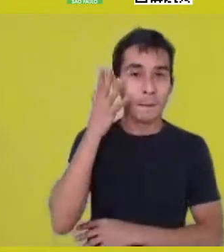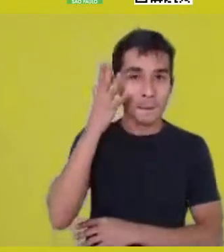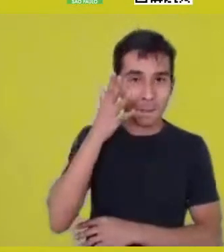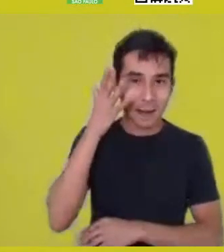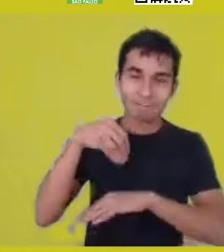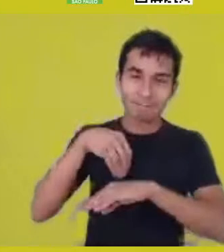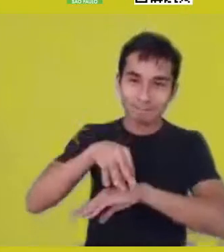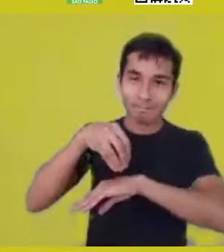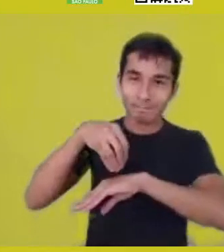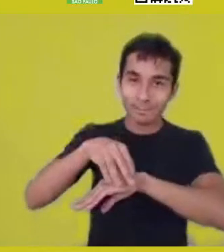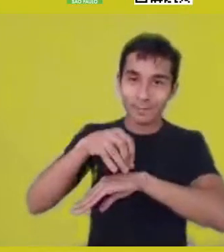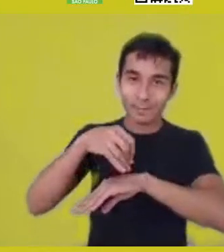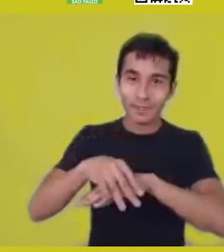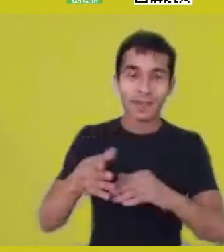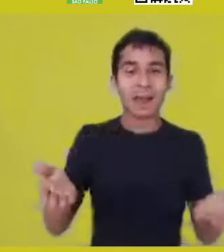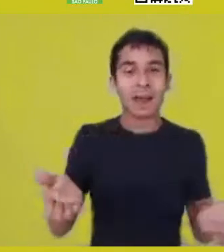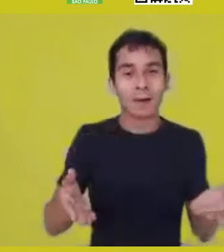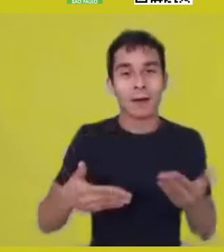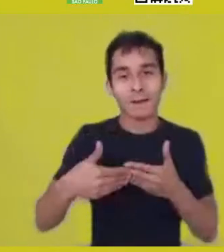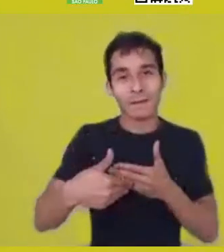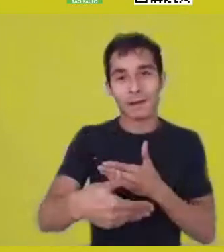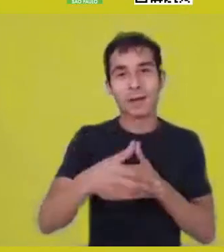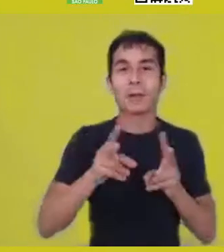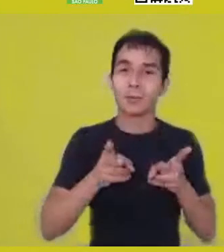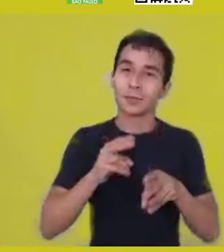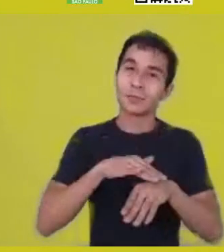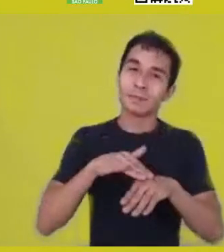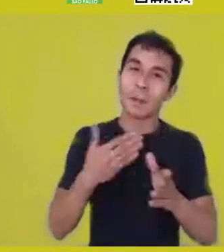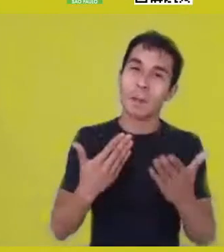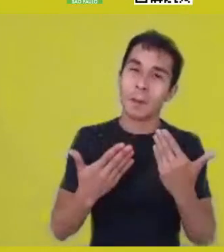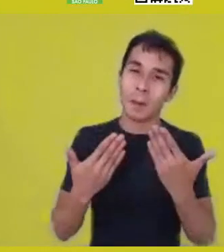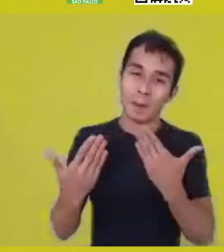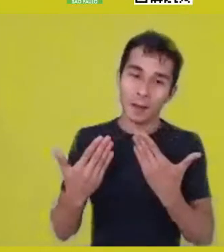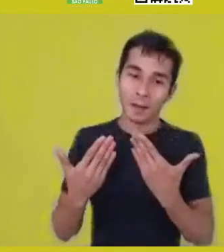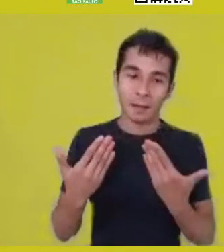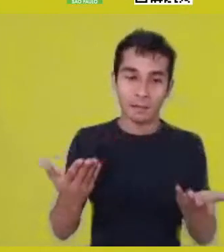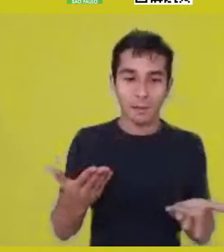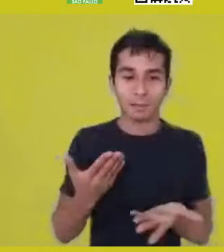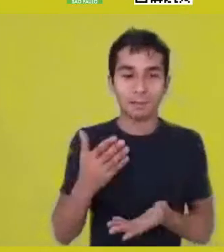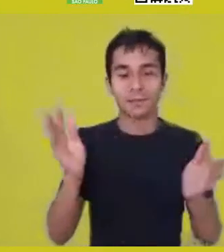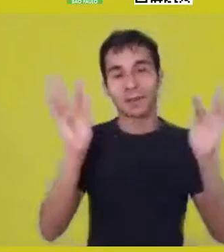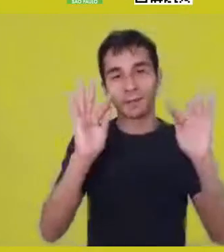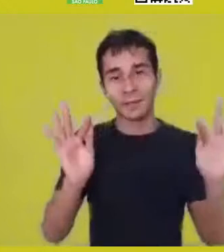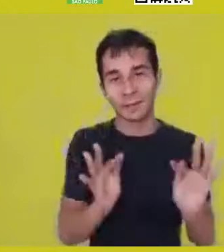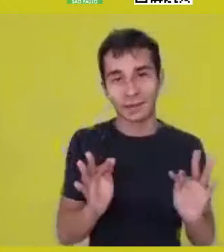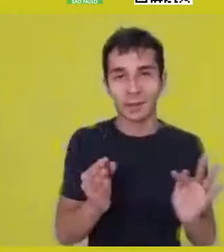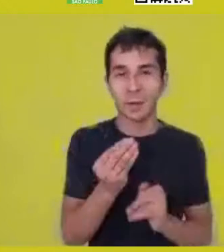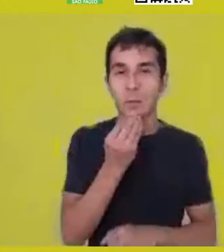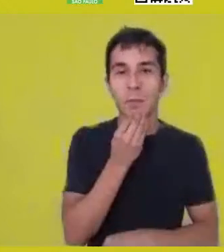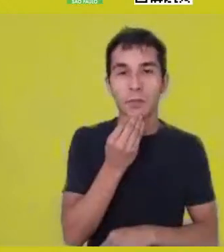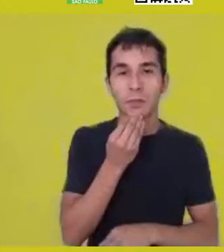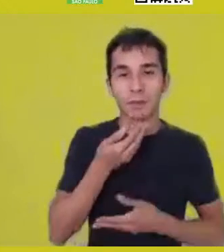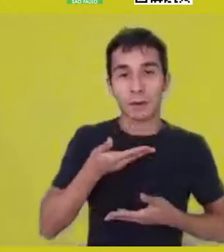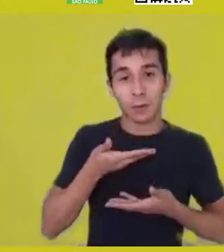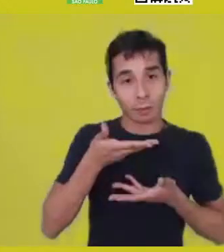But I reiterate that it is a great joy to be here, also hearing Katiúscia,